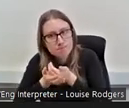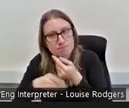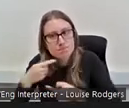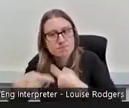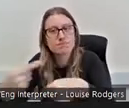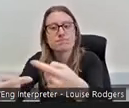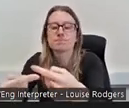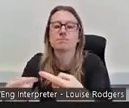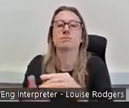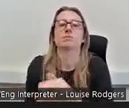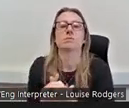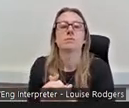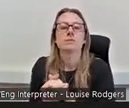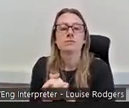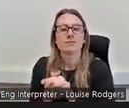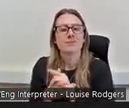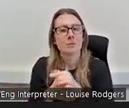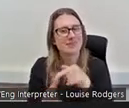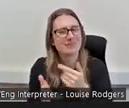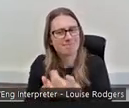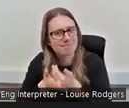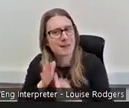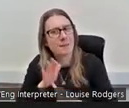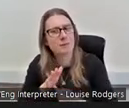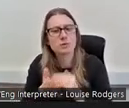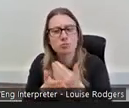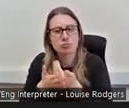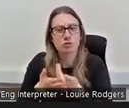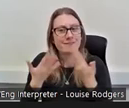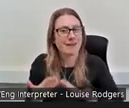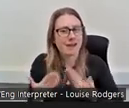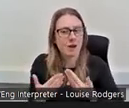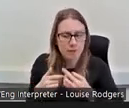It's important, of course it is, to preserve it now for future generations but you don't